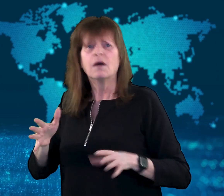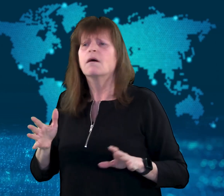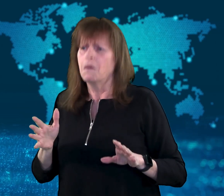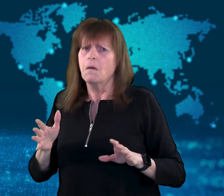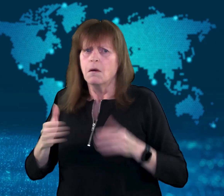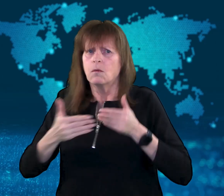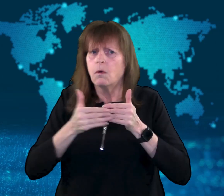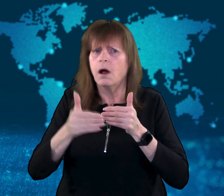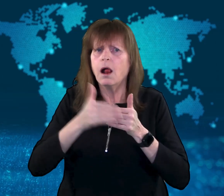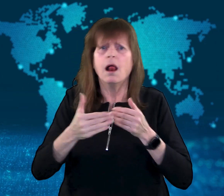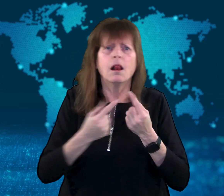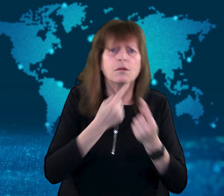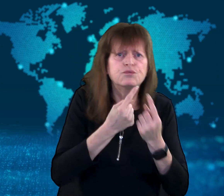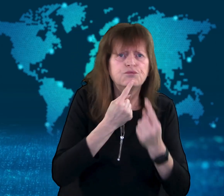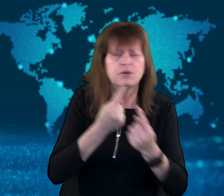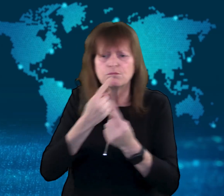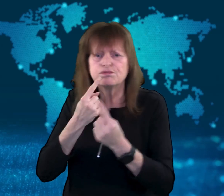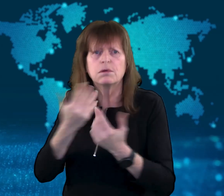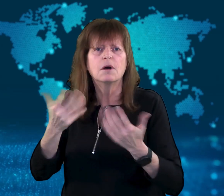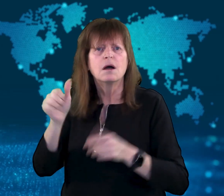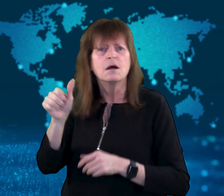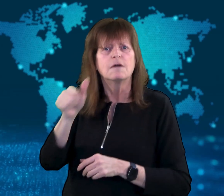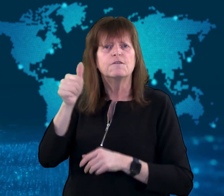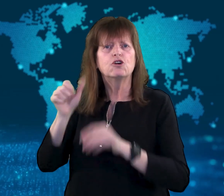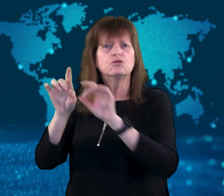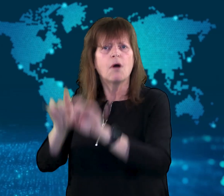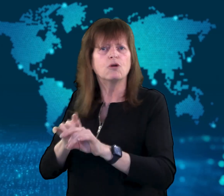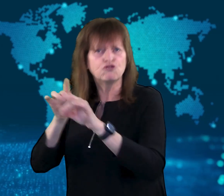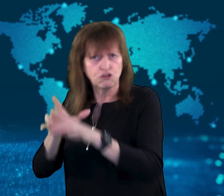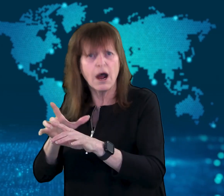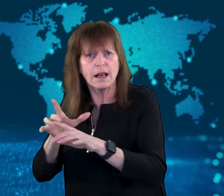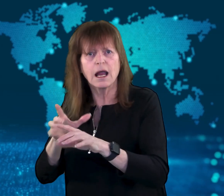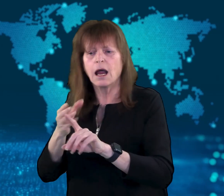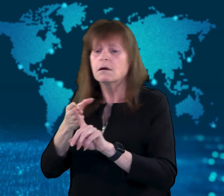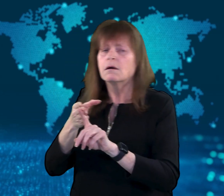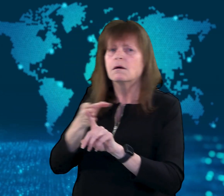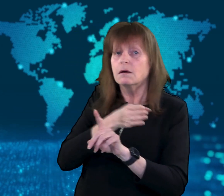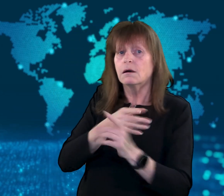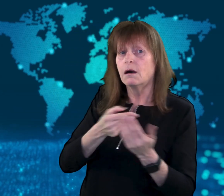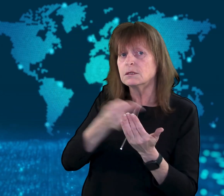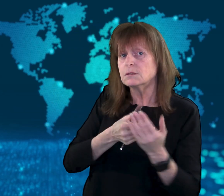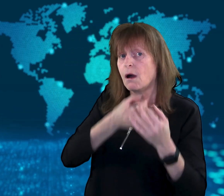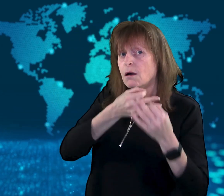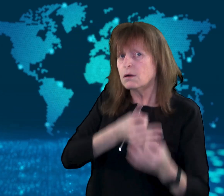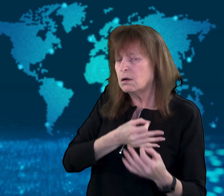the First Australians before designing and printing it.